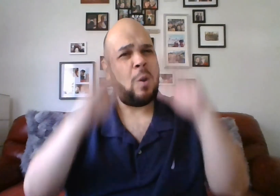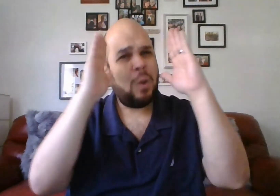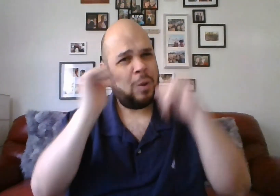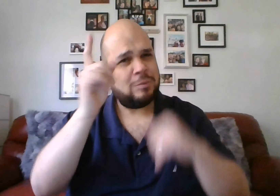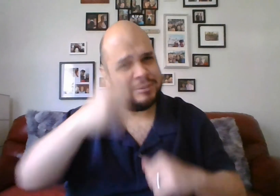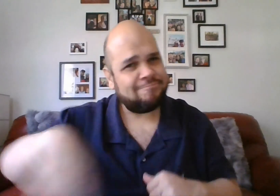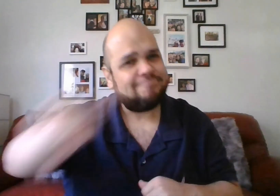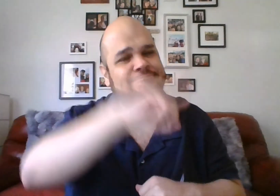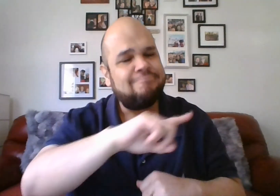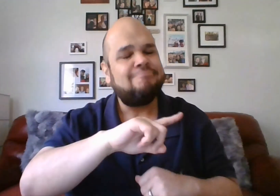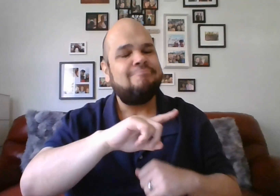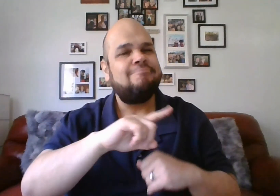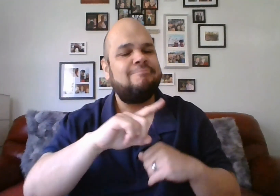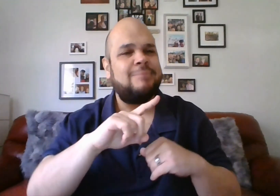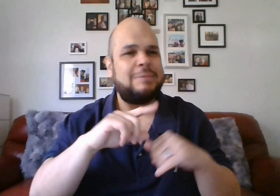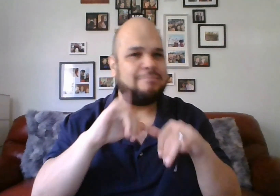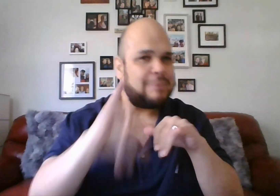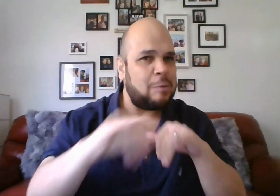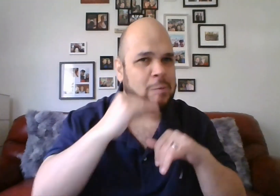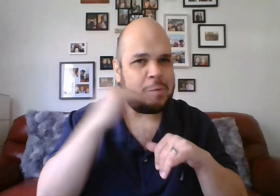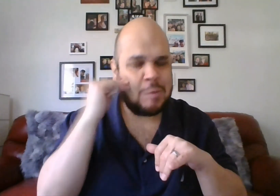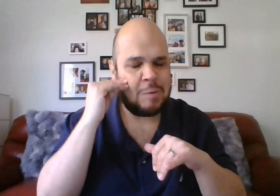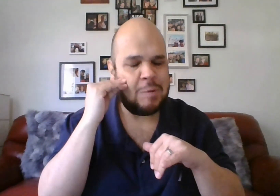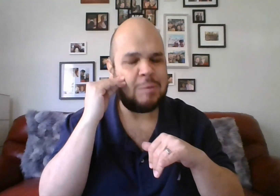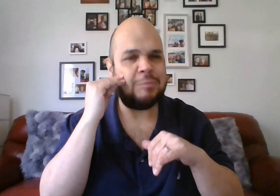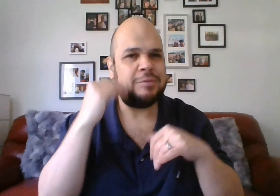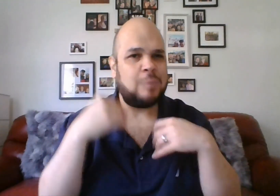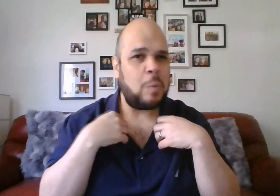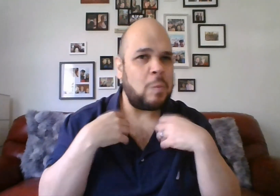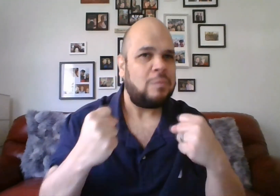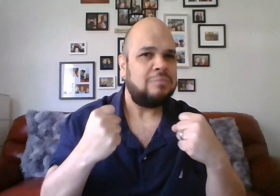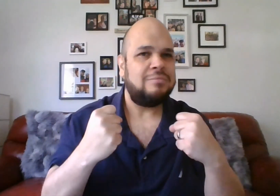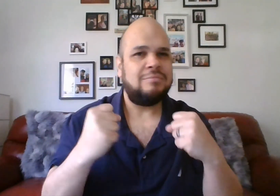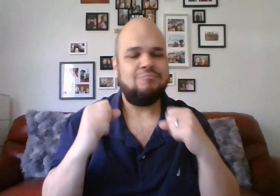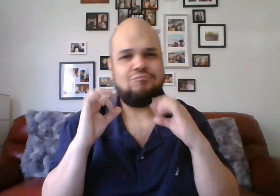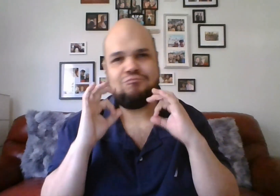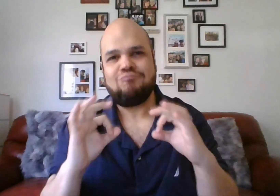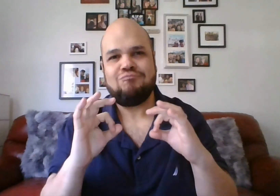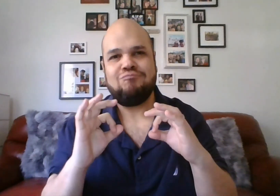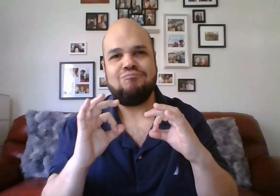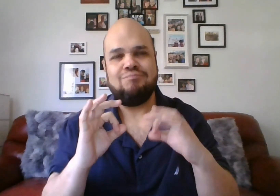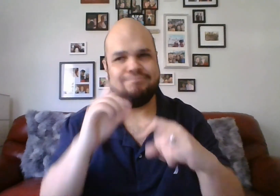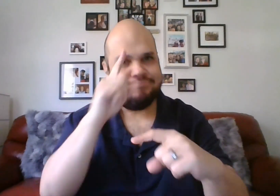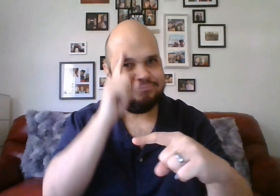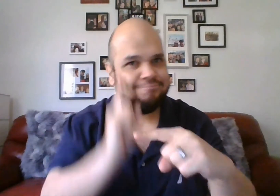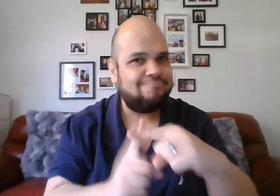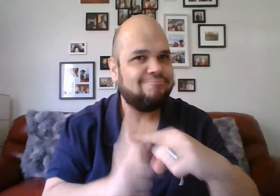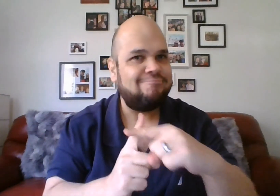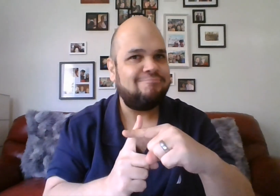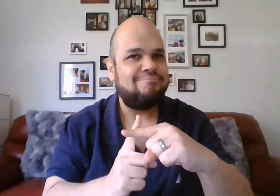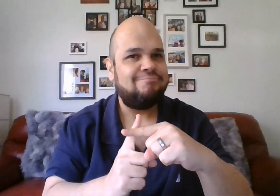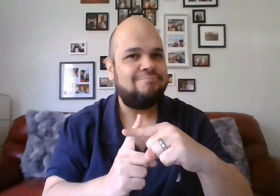I hope all of you are staying home, staying healthy, and staying positive.